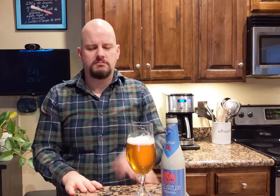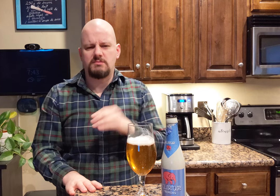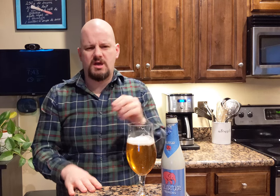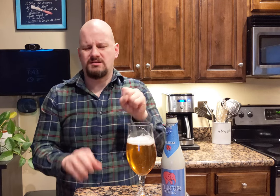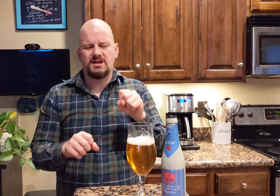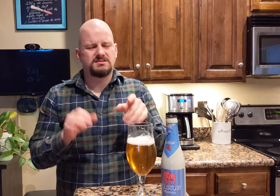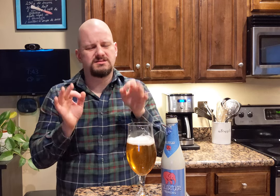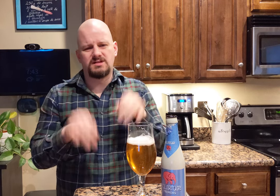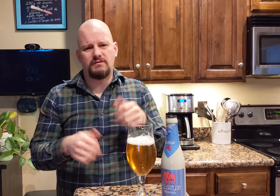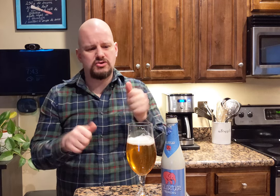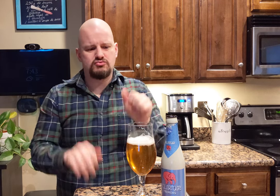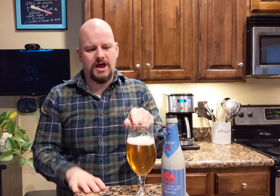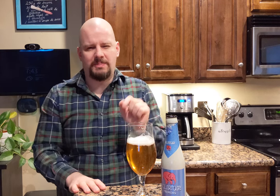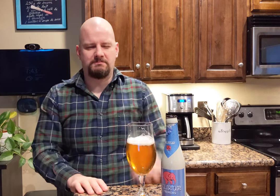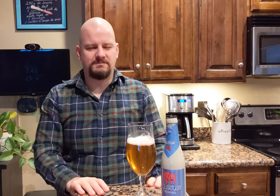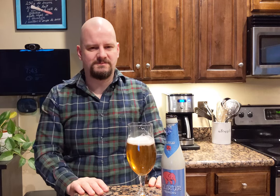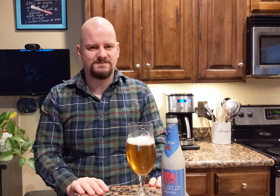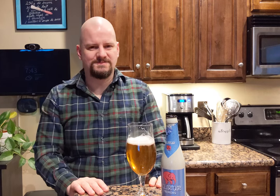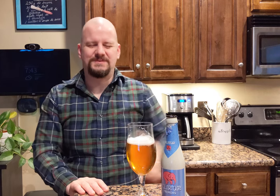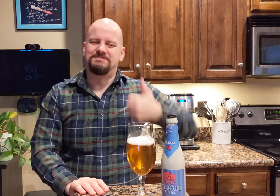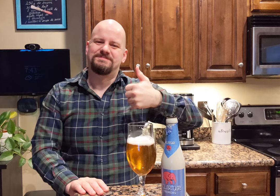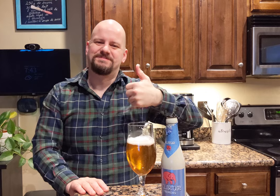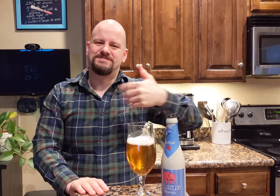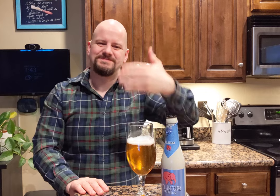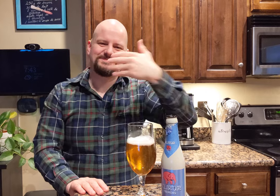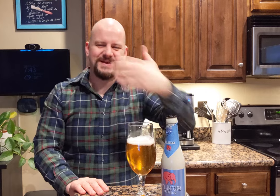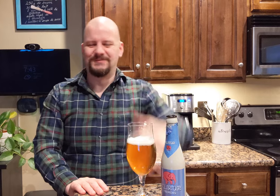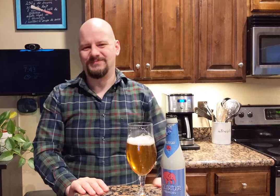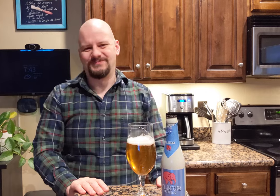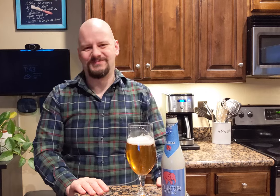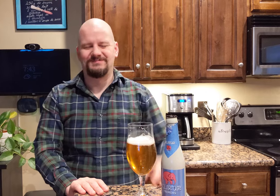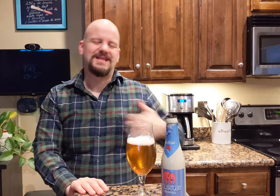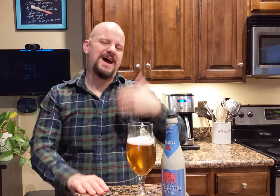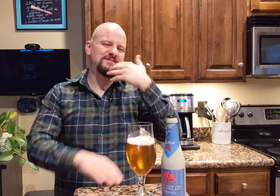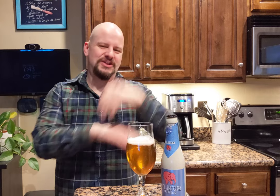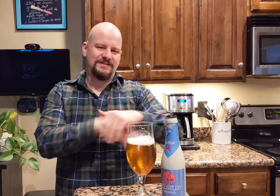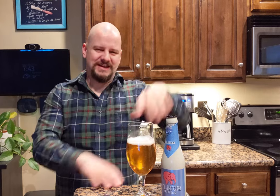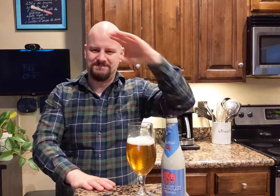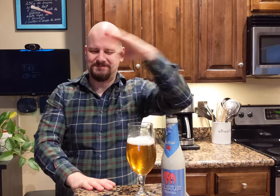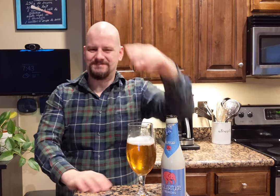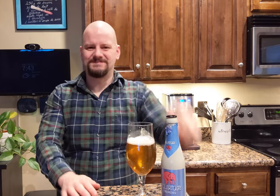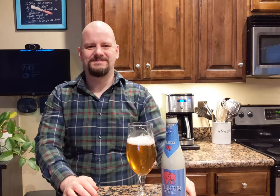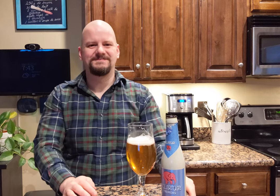You definitely gotta try this. Thank you and have a good evening.